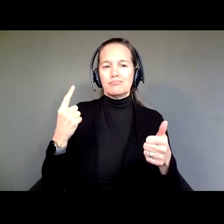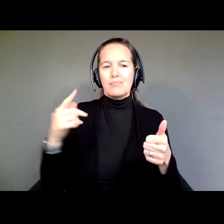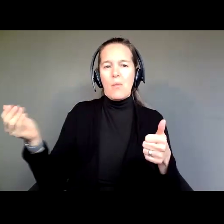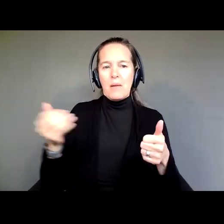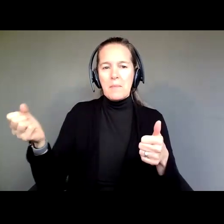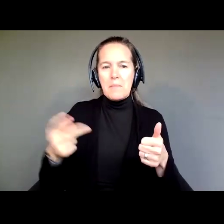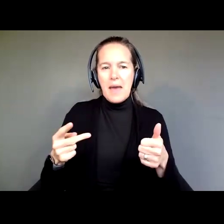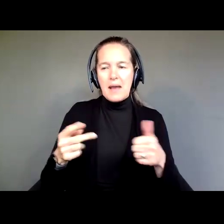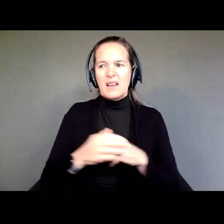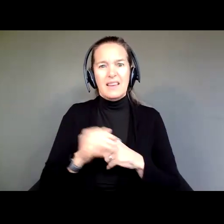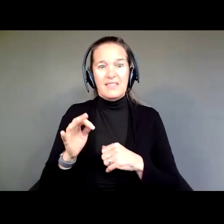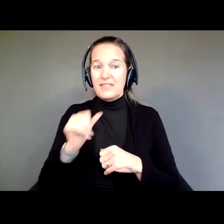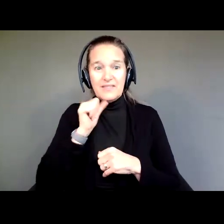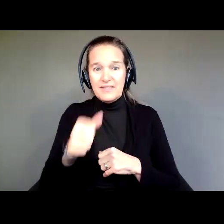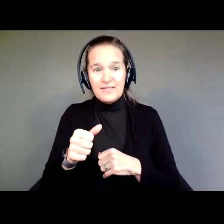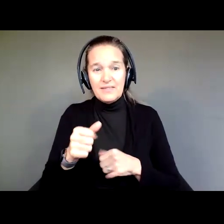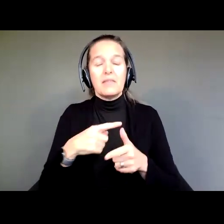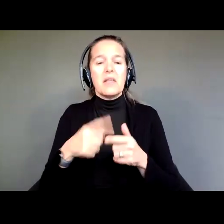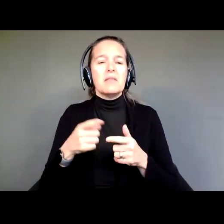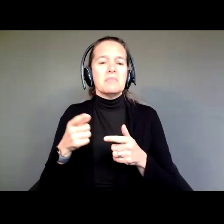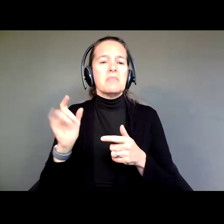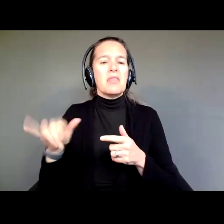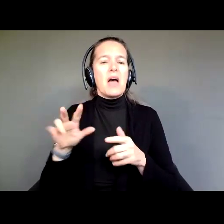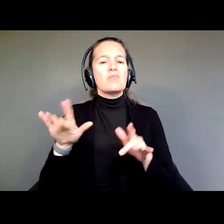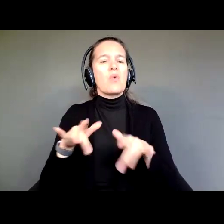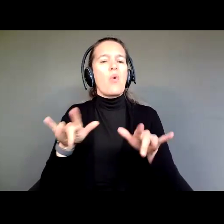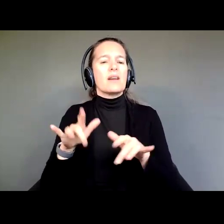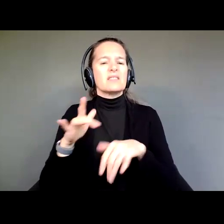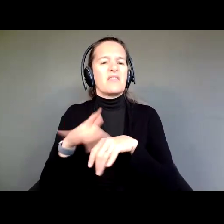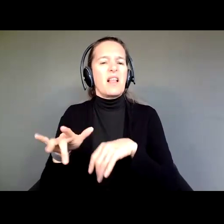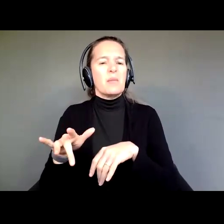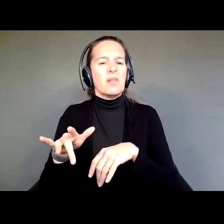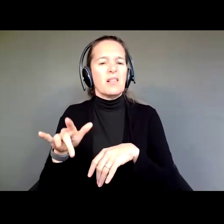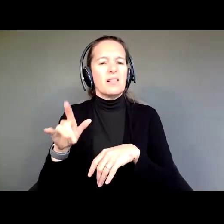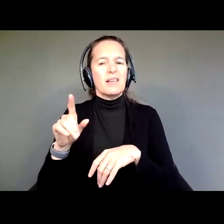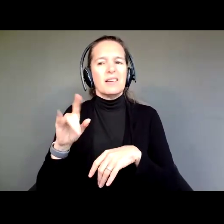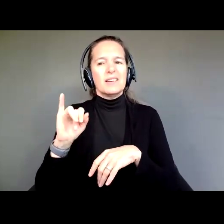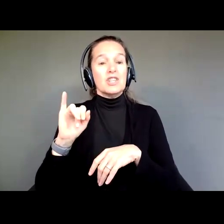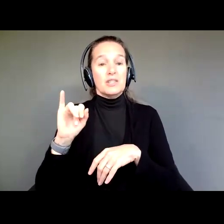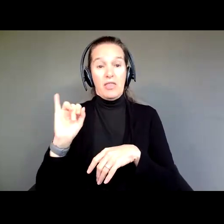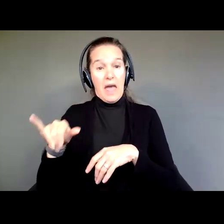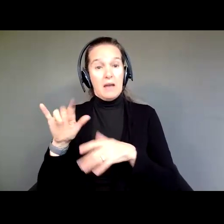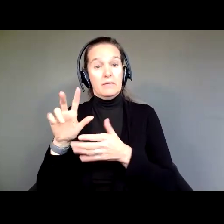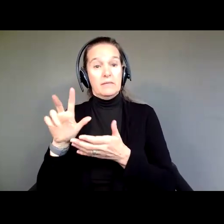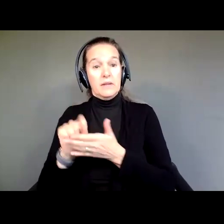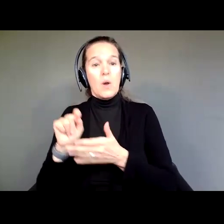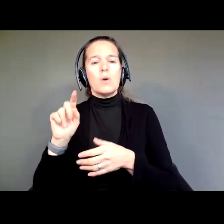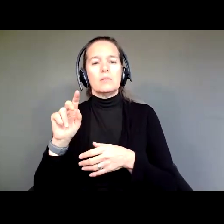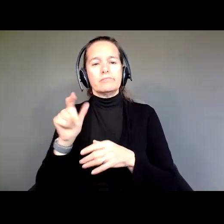If you didn't, then it is available in recording, where Jonathan does go in much deeper depth